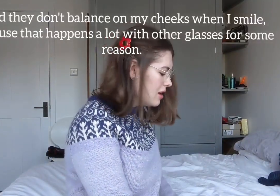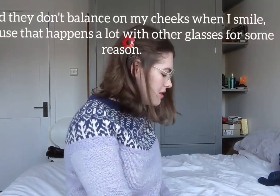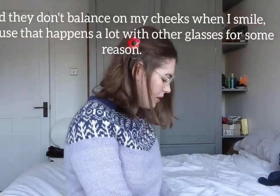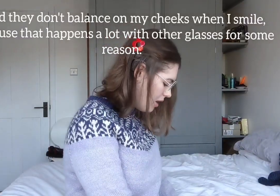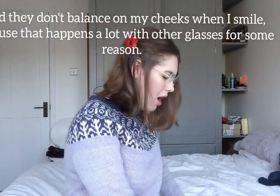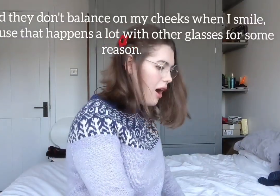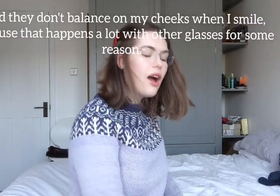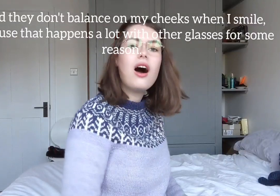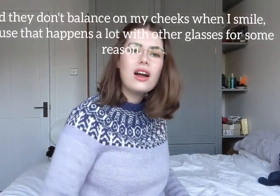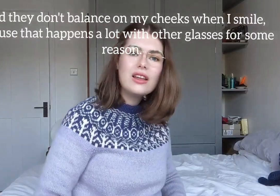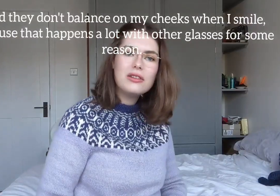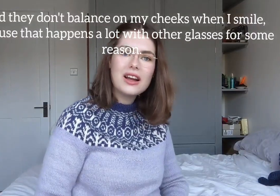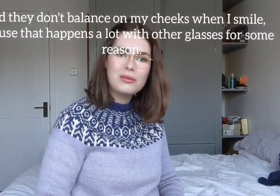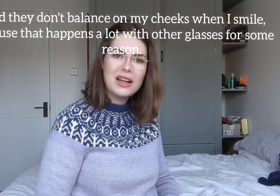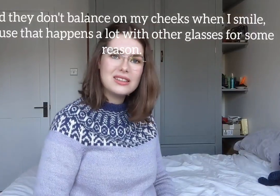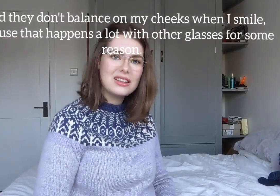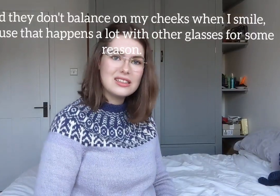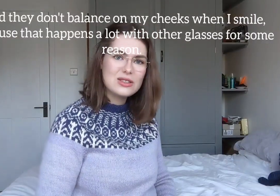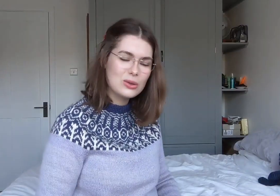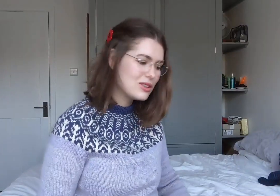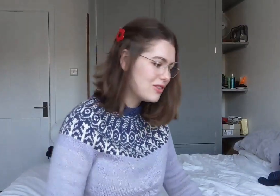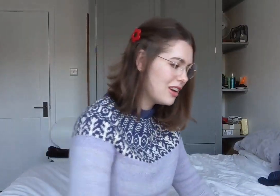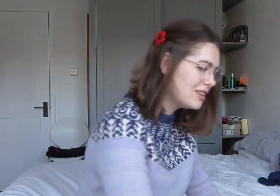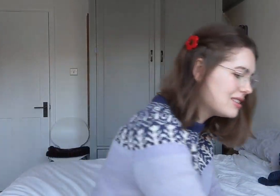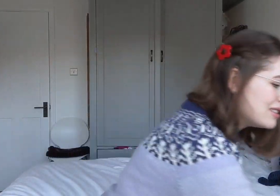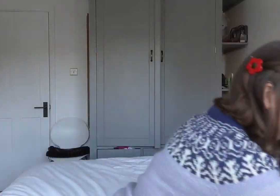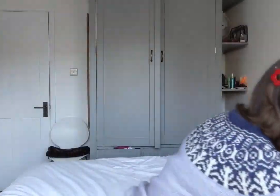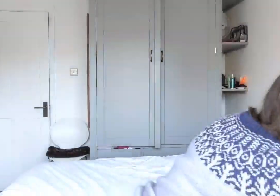So I highly recommend this sort of glasses.